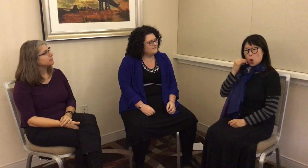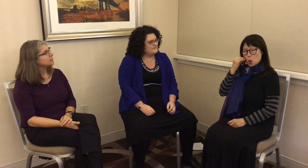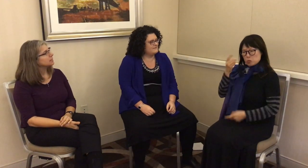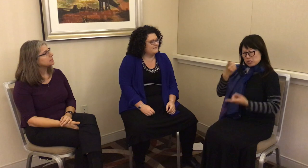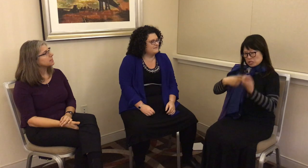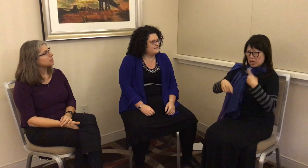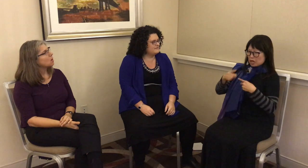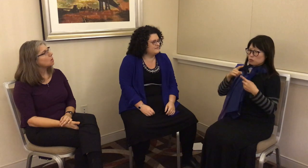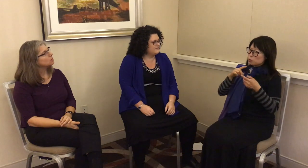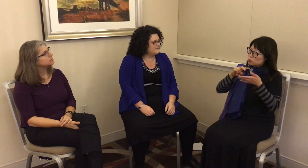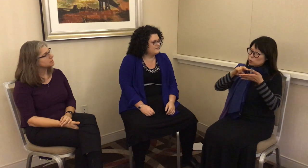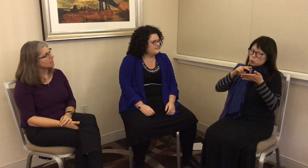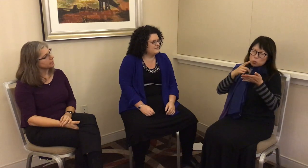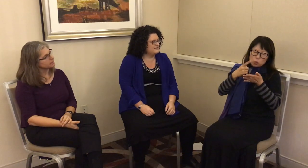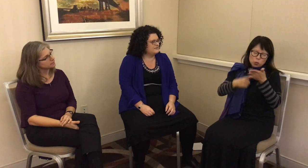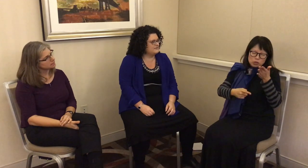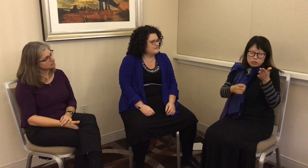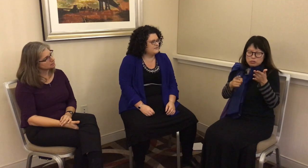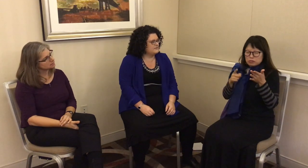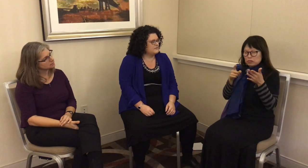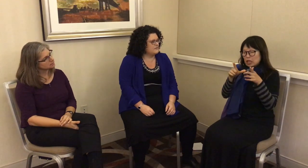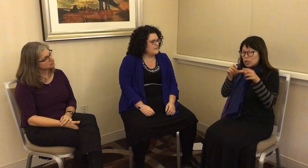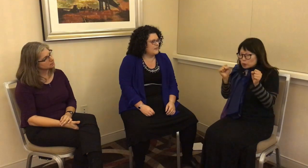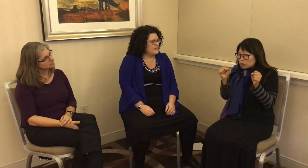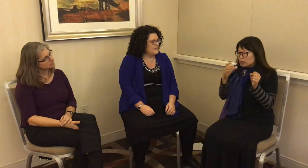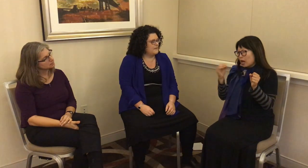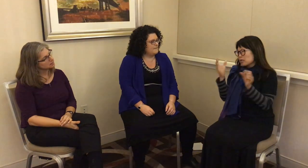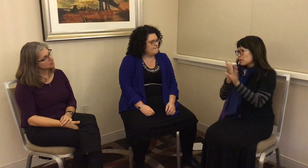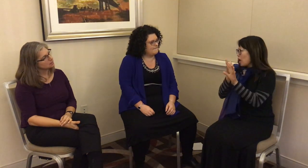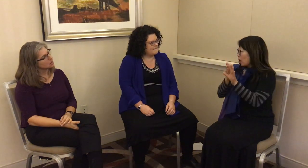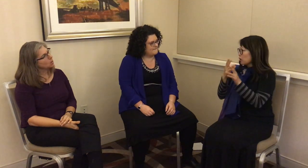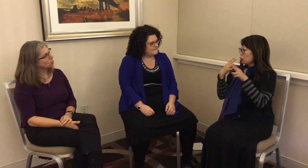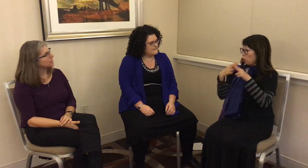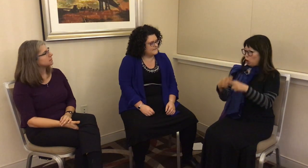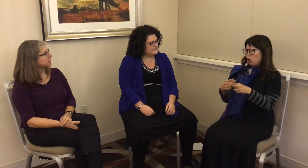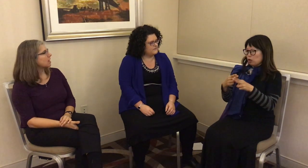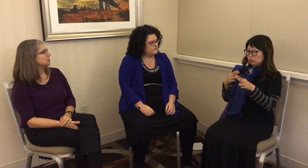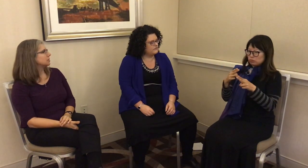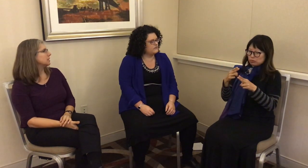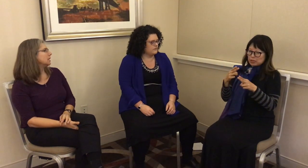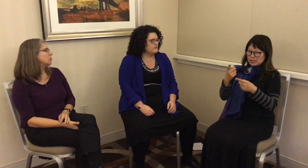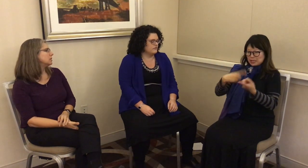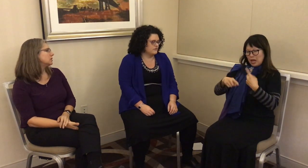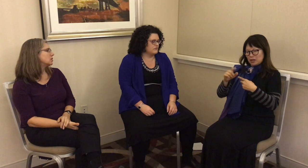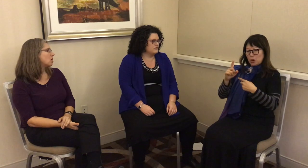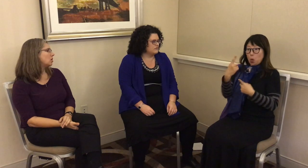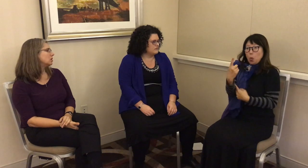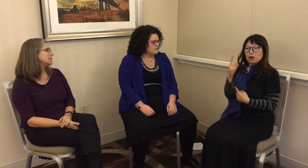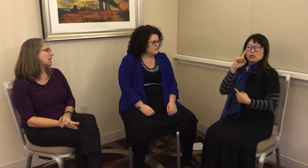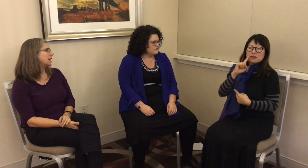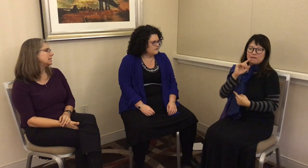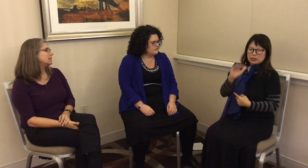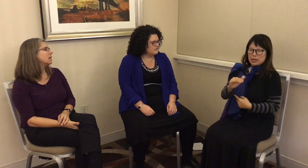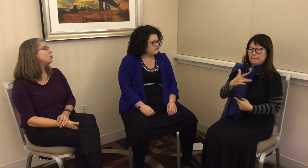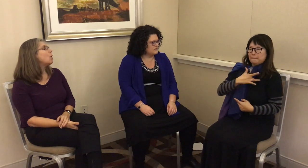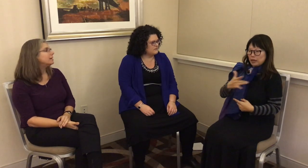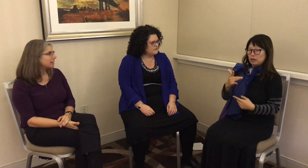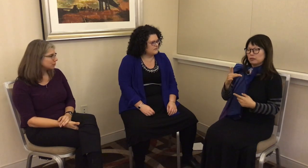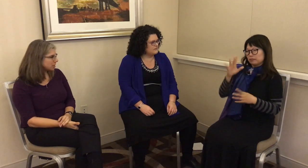My feeling is that home signs – what psychologists and linguists call “signs” of one deaf